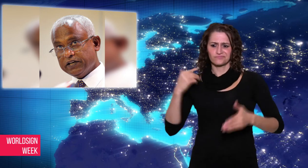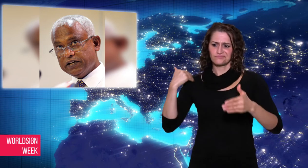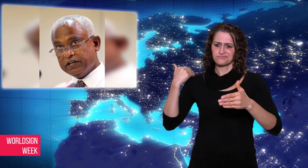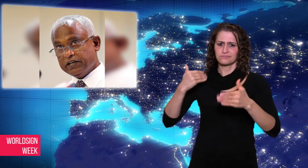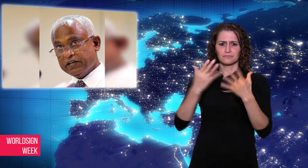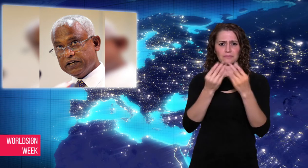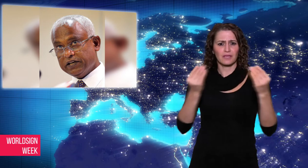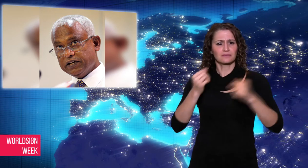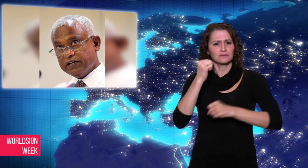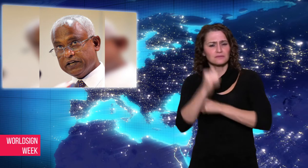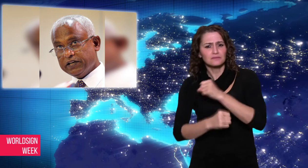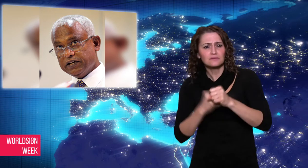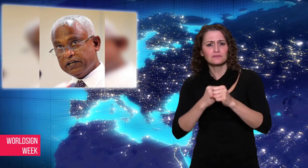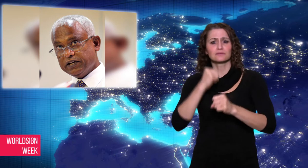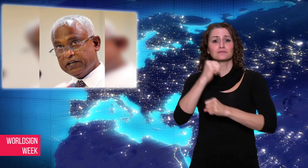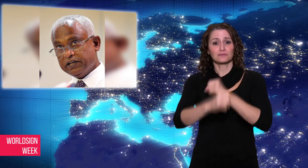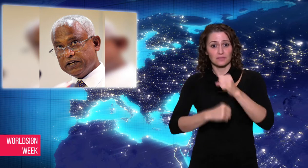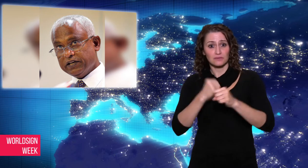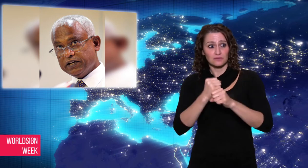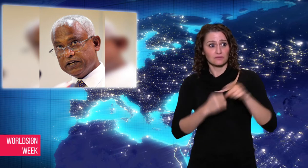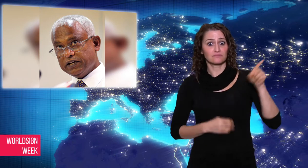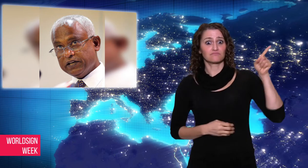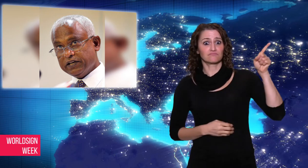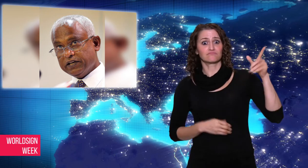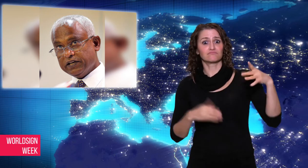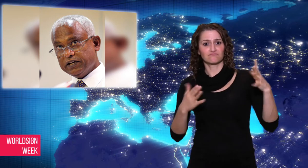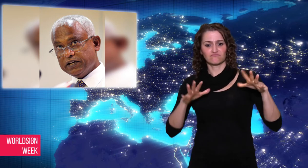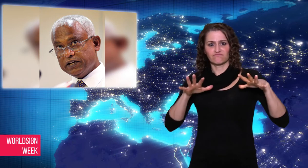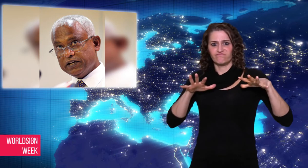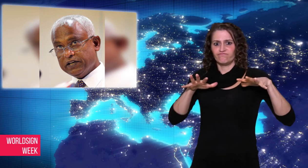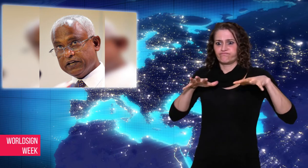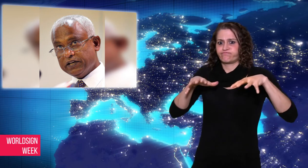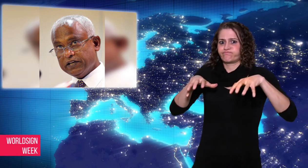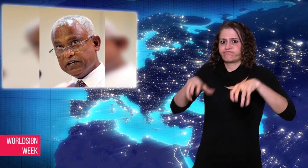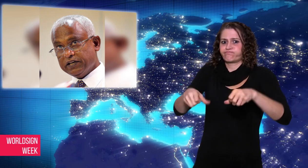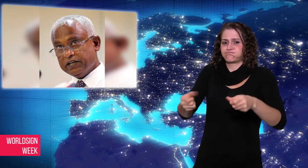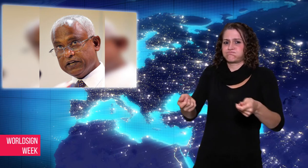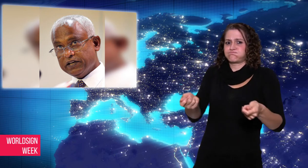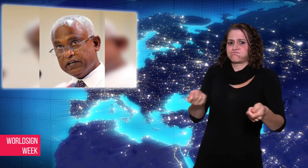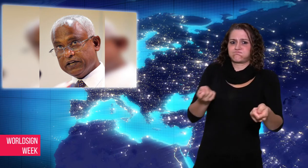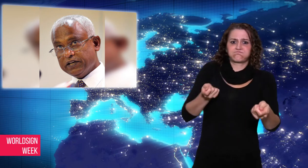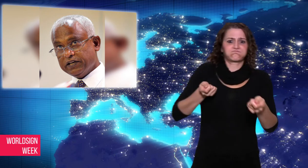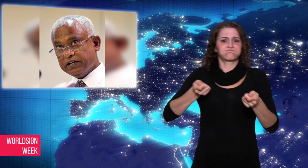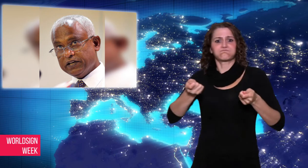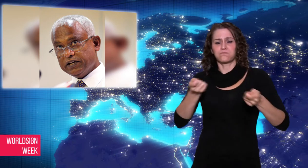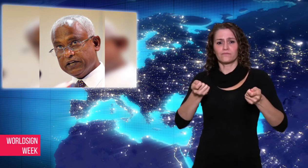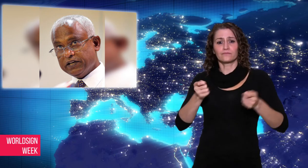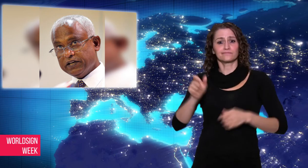rule and was the Parliament